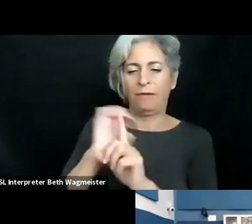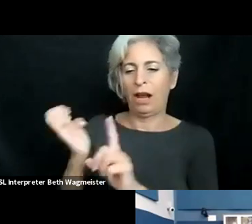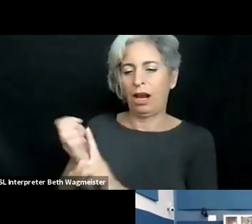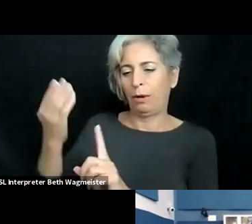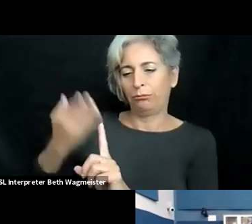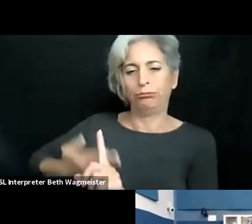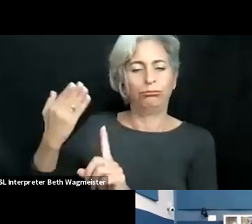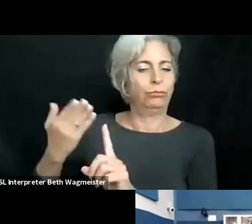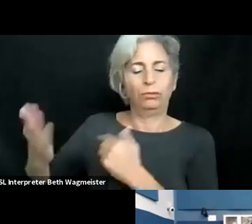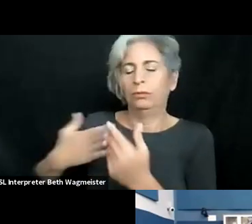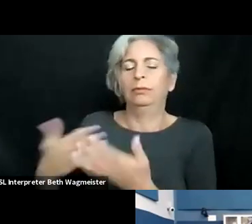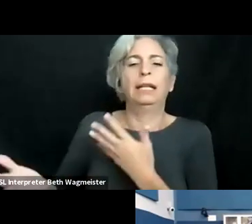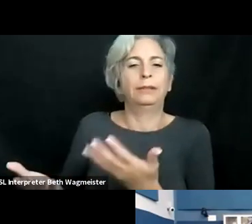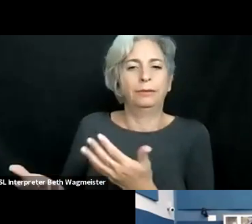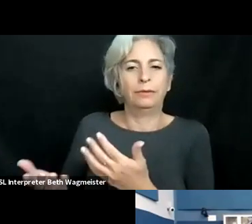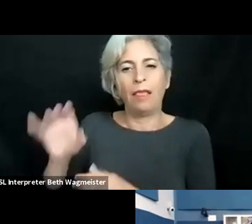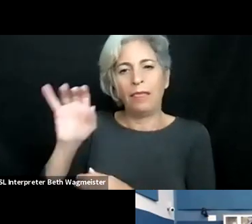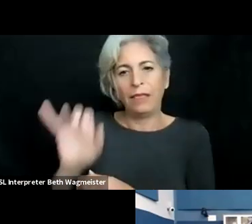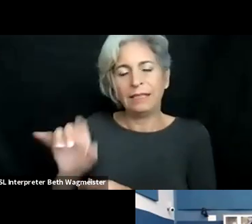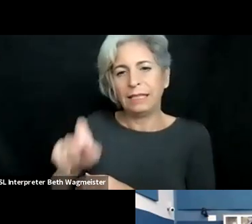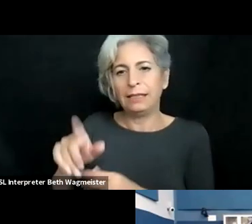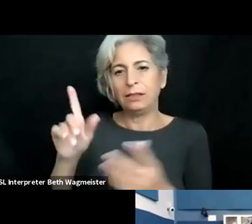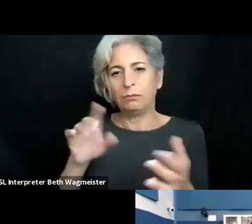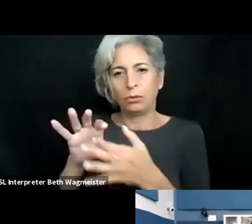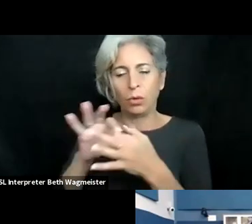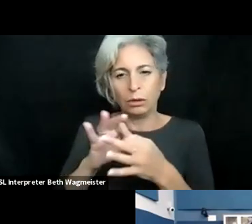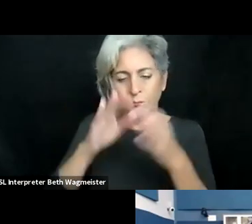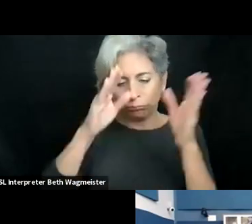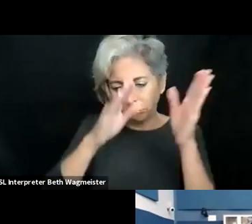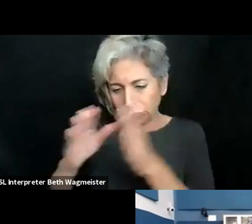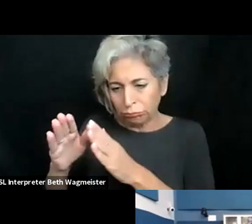they want to feel as included students, whatever the